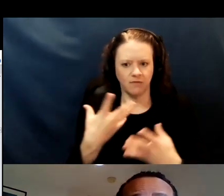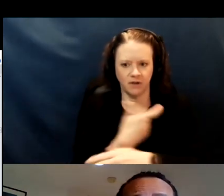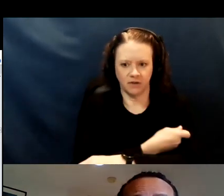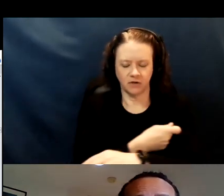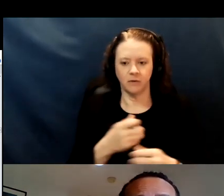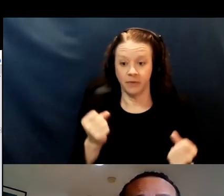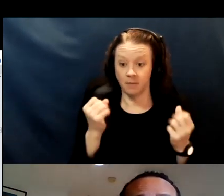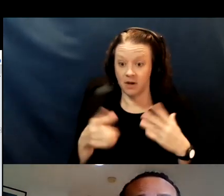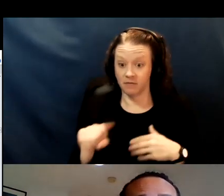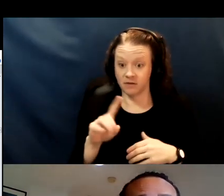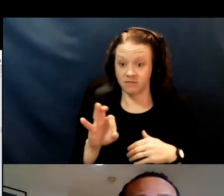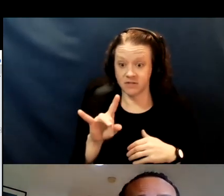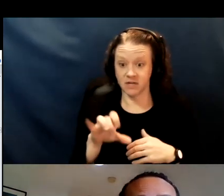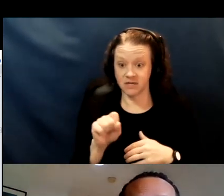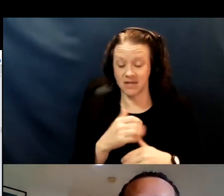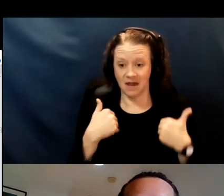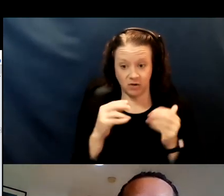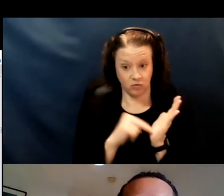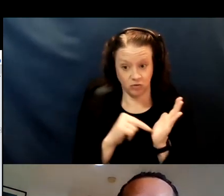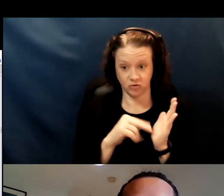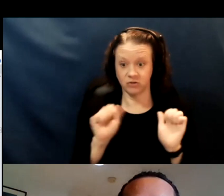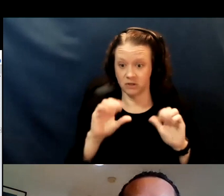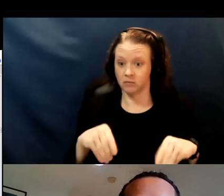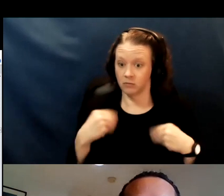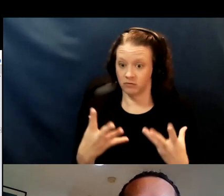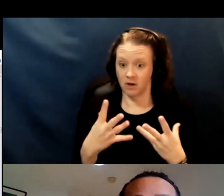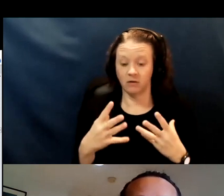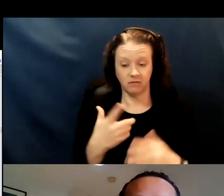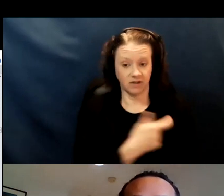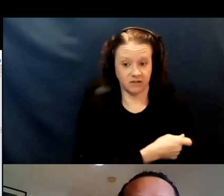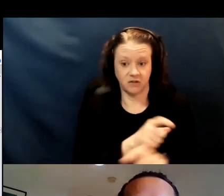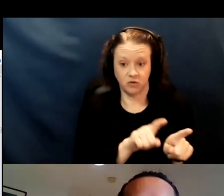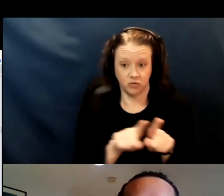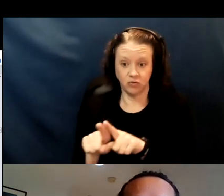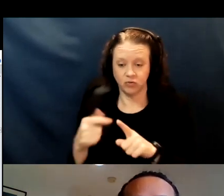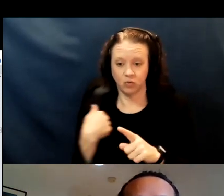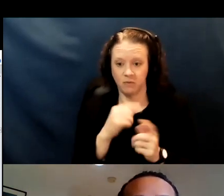who can provide vaccines. So we've been delivering or allocating vaccines to them,